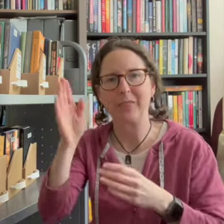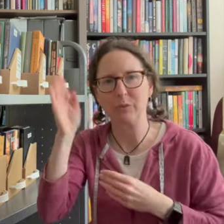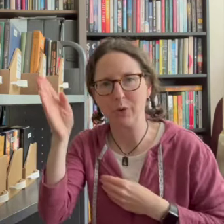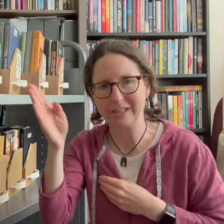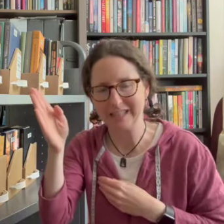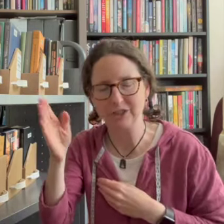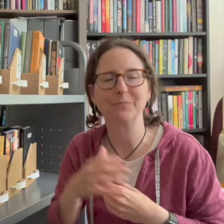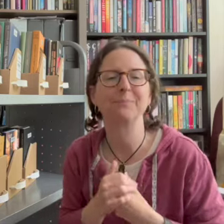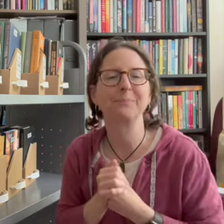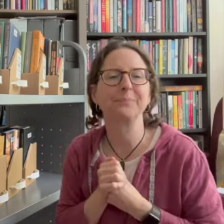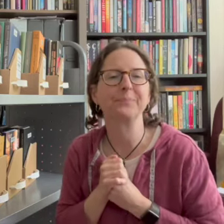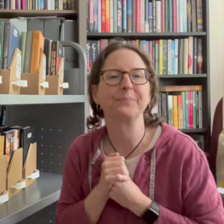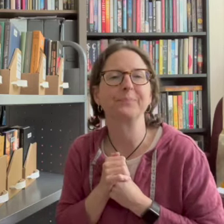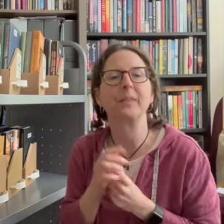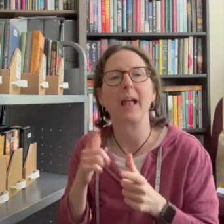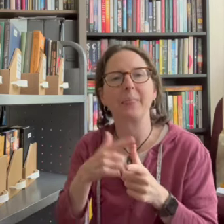in the presentation and why it's important